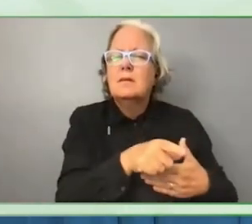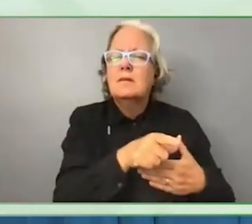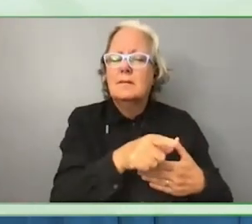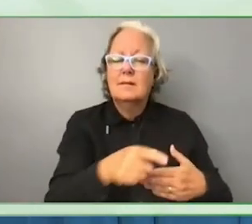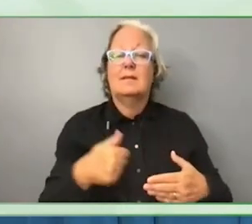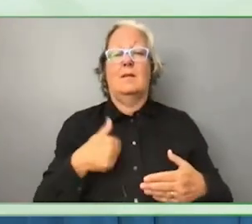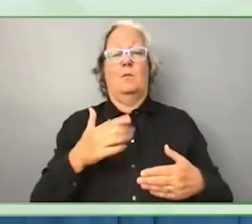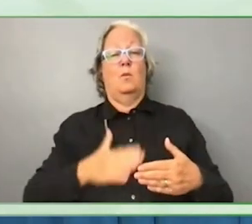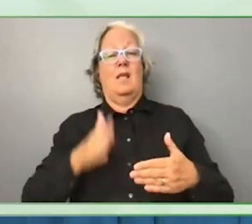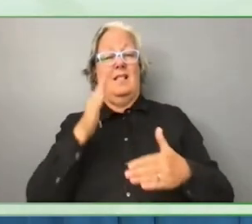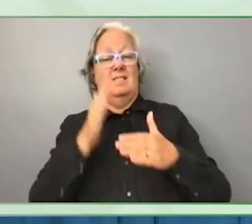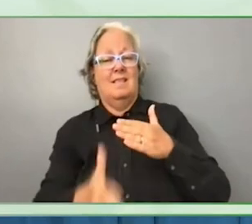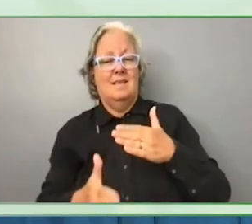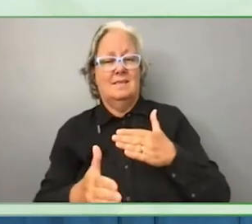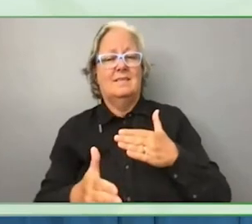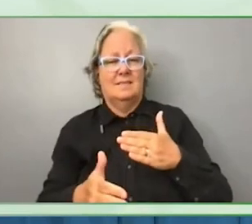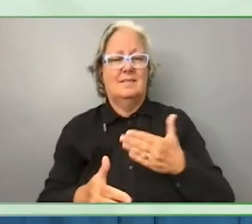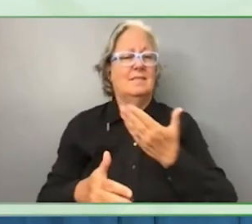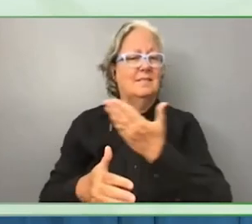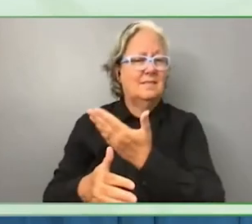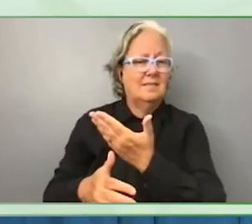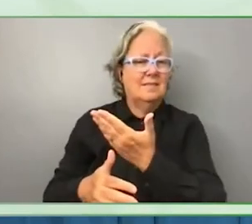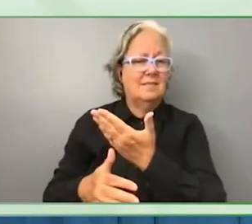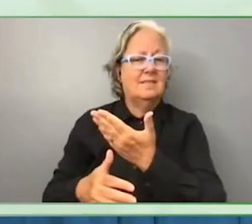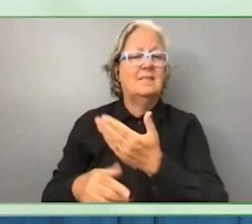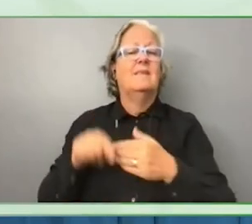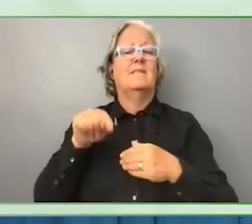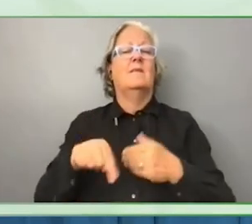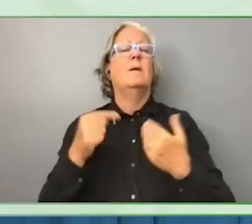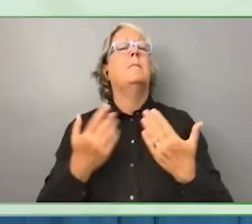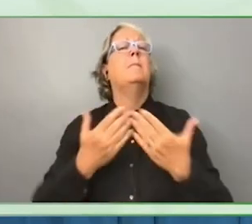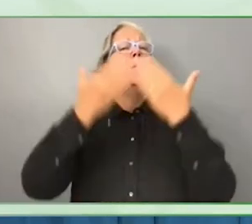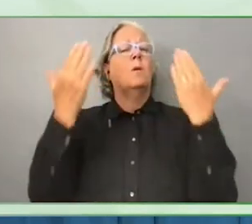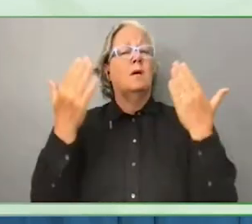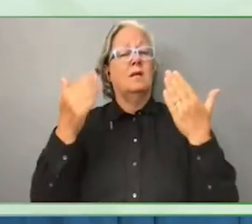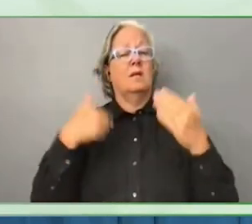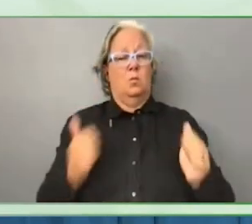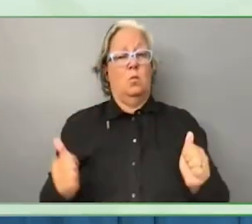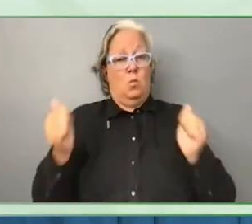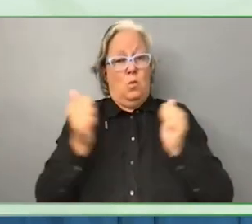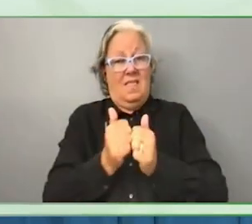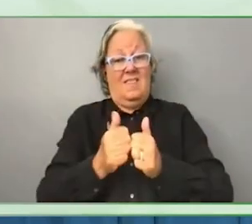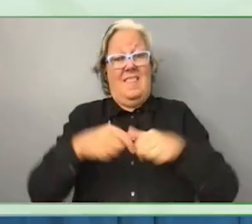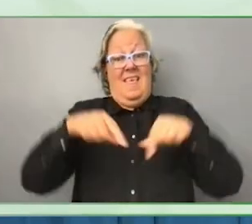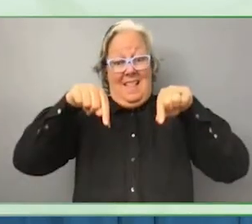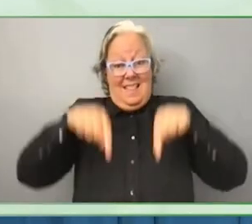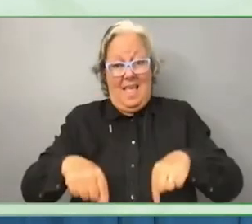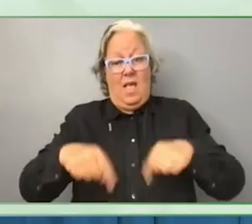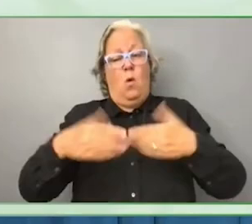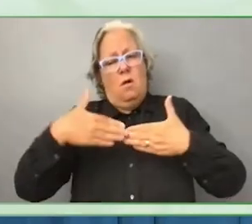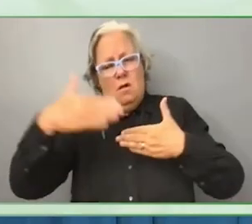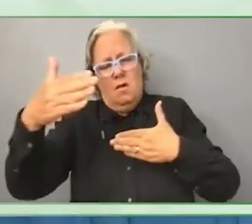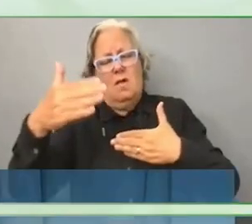echoing what was said today by Bernard. Thank you so much.